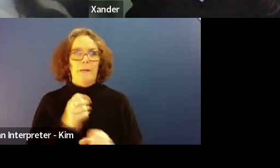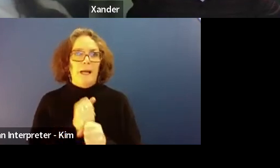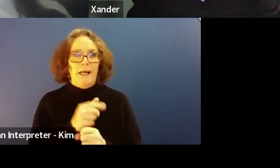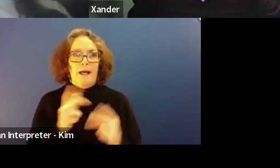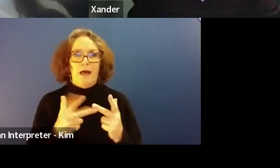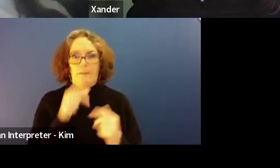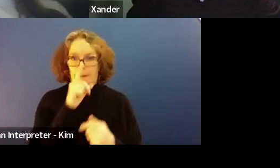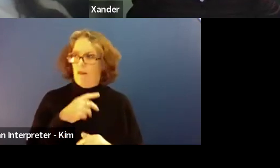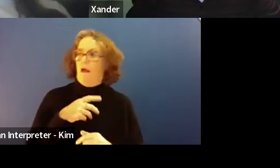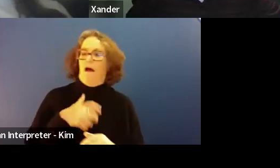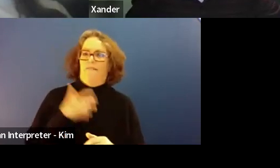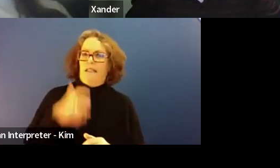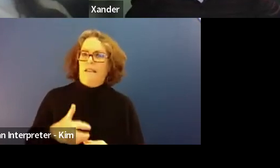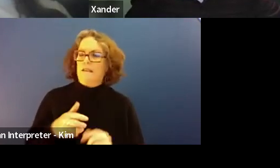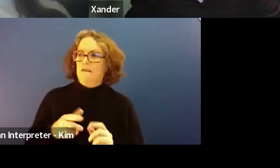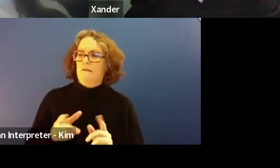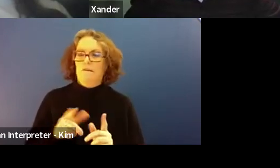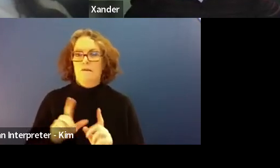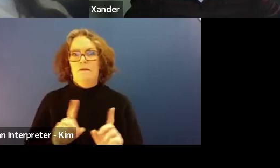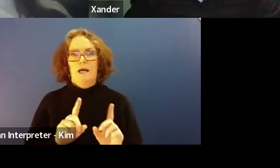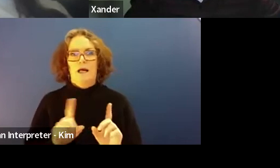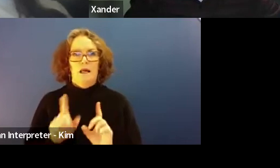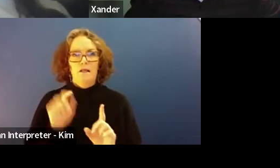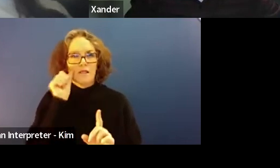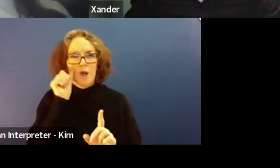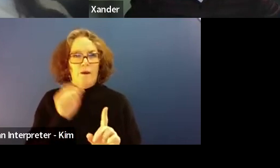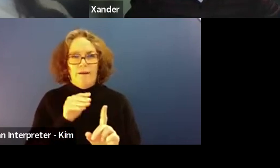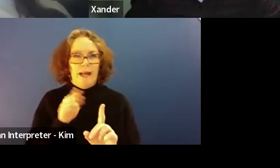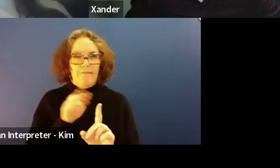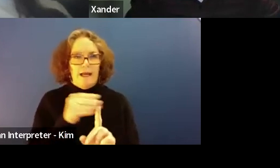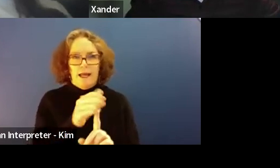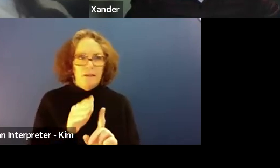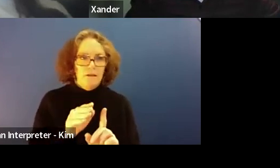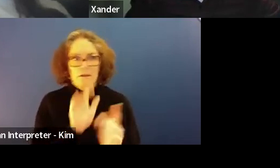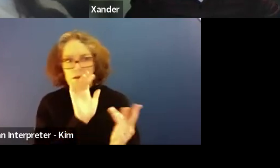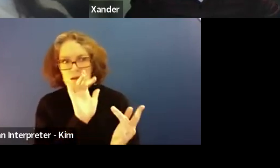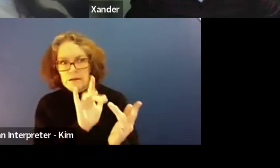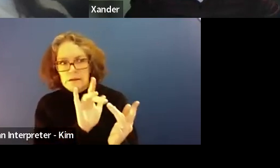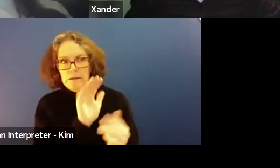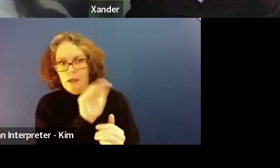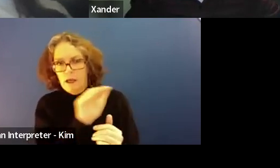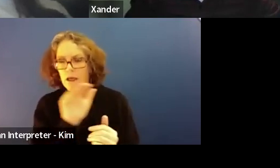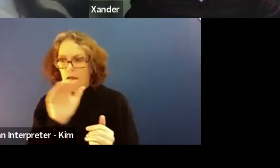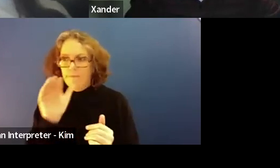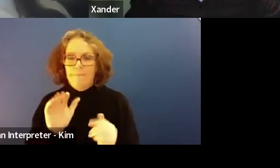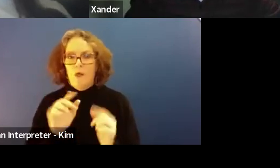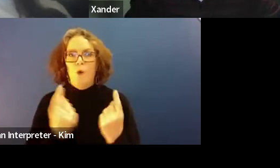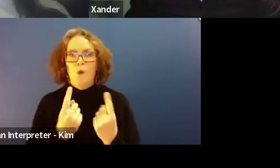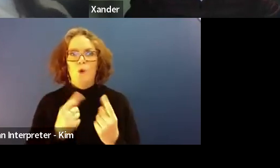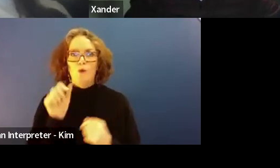But just just understanding and knowing who's who. And feeling comfortable to talk to them.